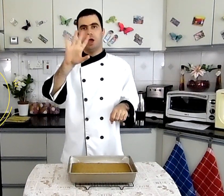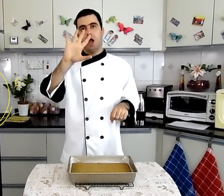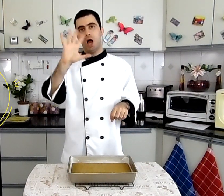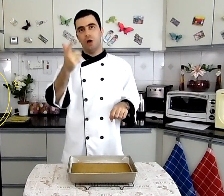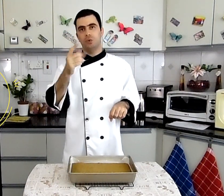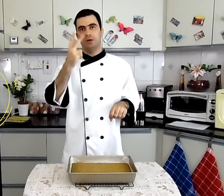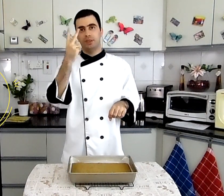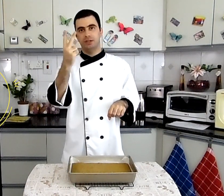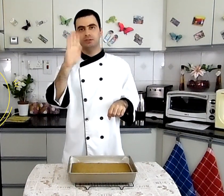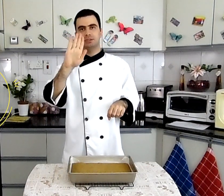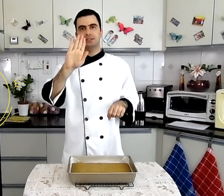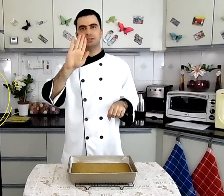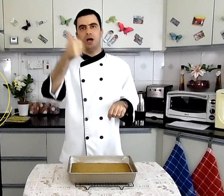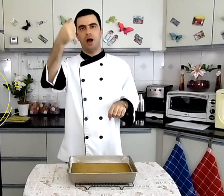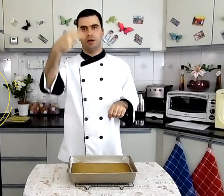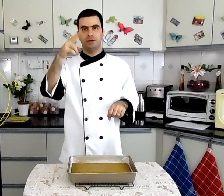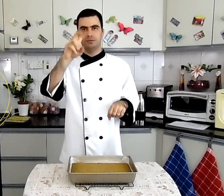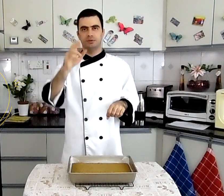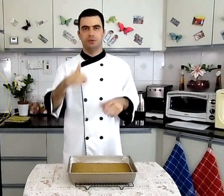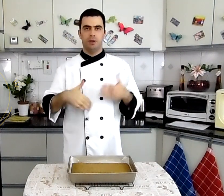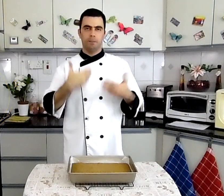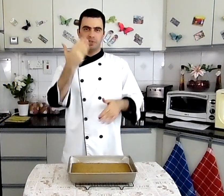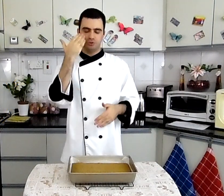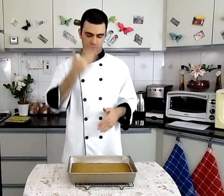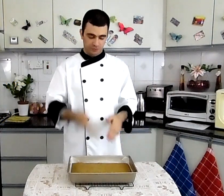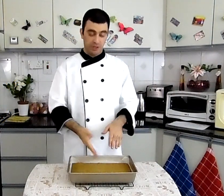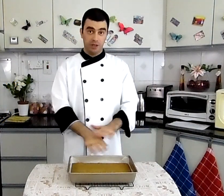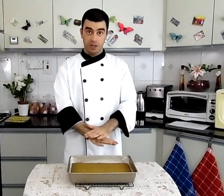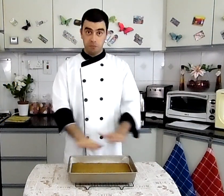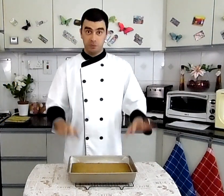for one hour لمدة ساعة